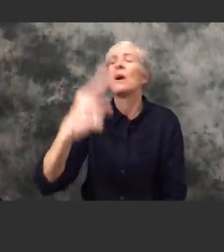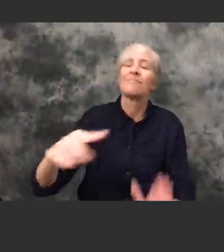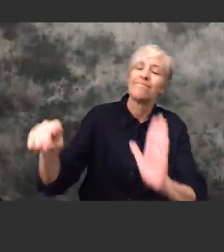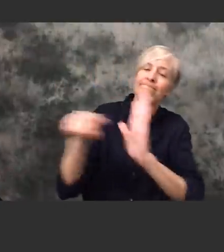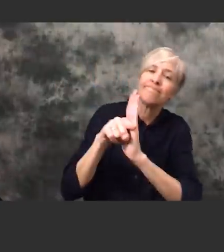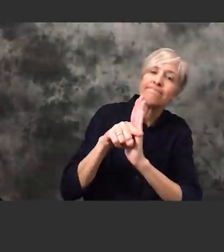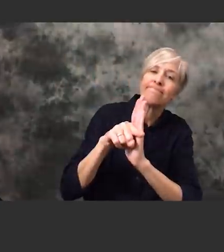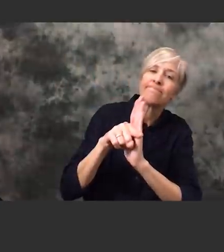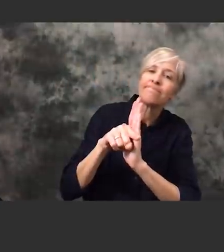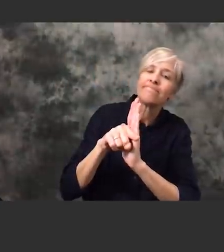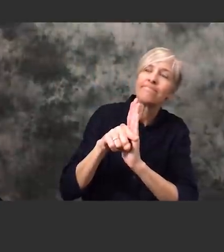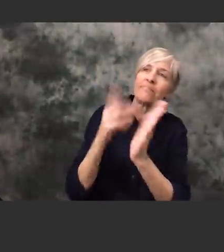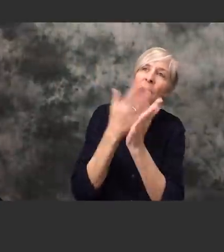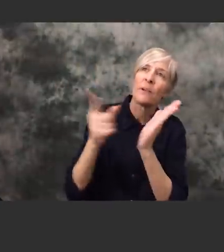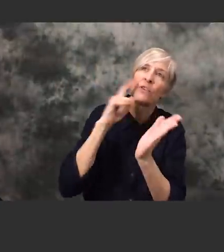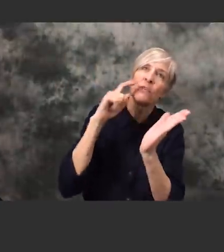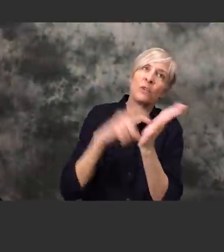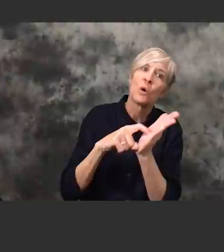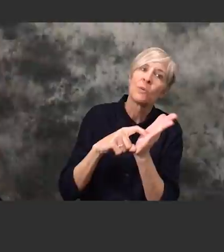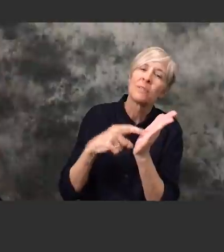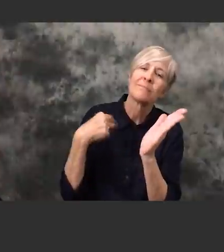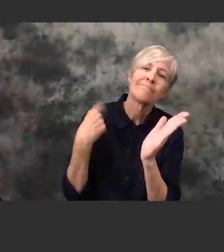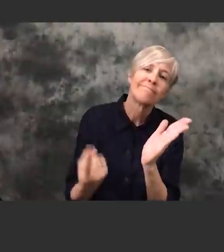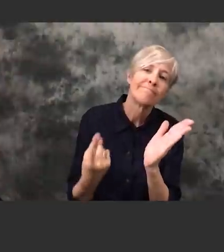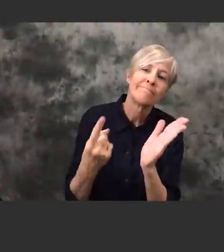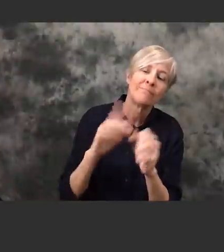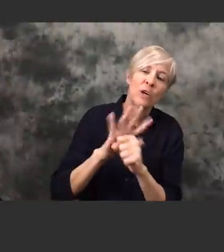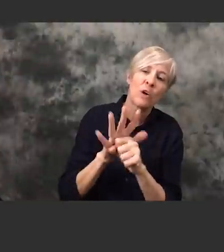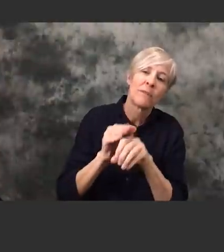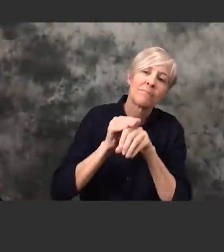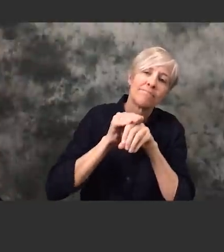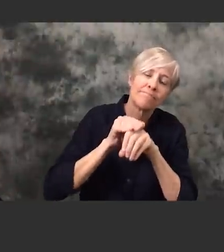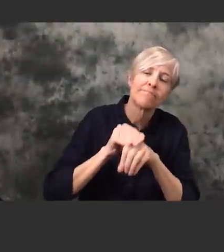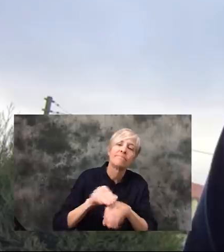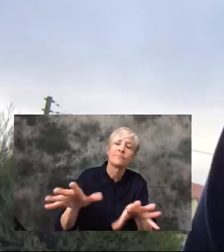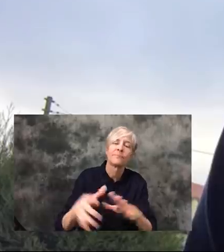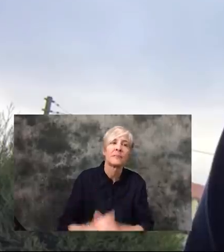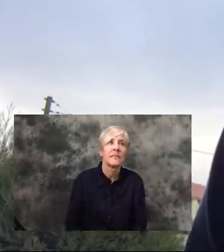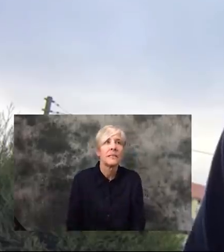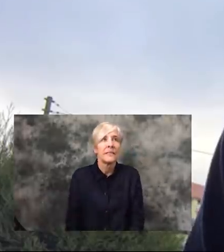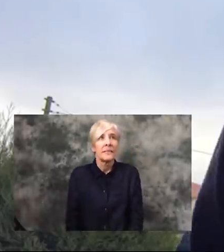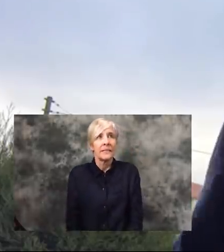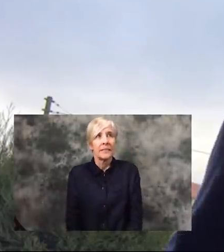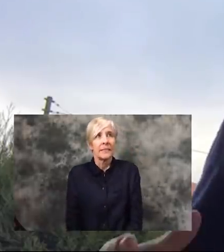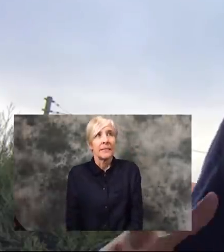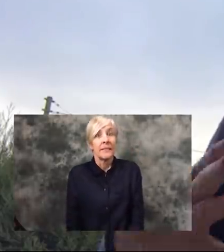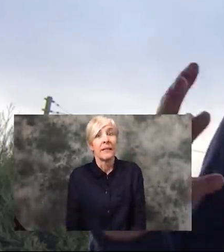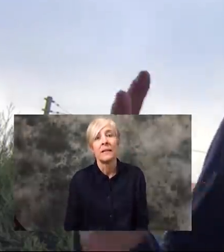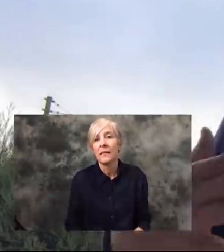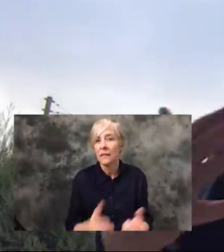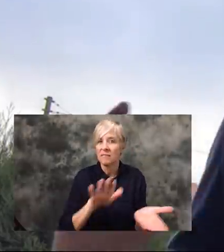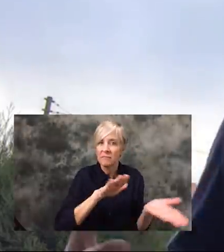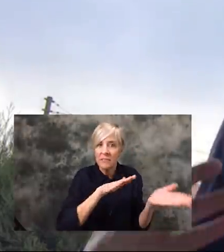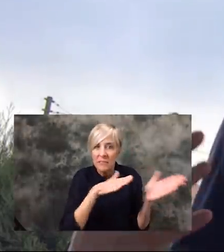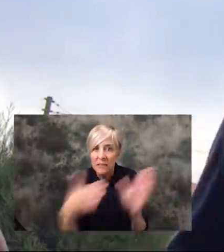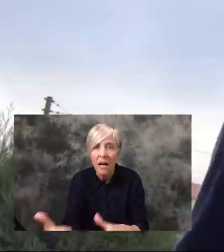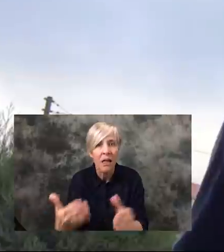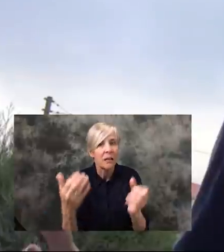downfall or bad thing that you've noticed through this pandemic? Of course